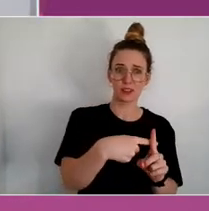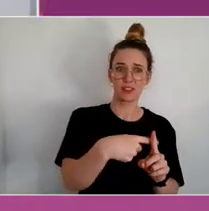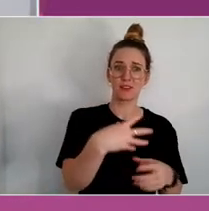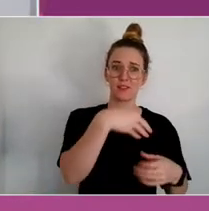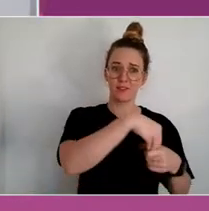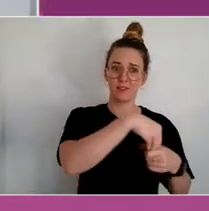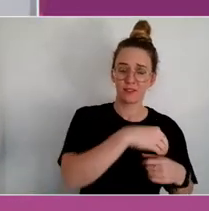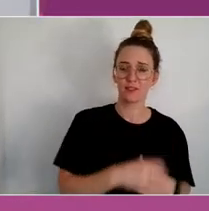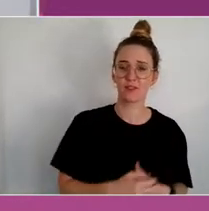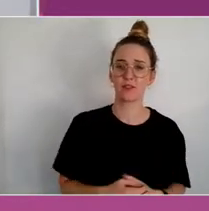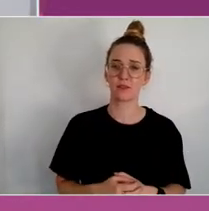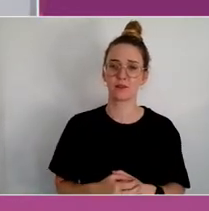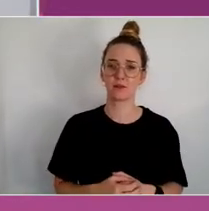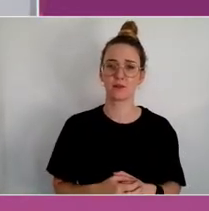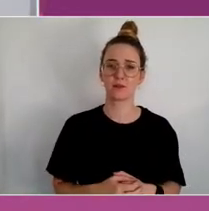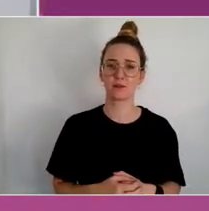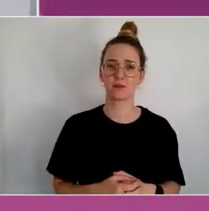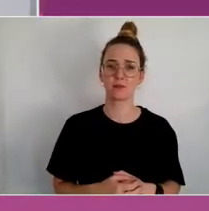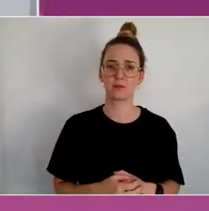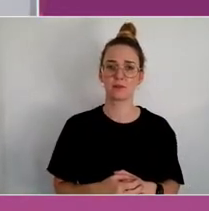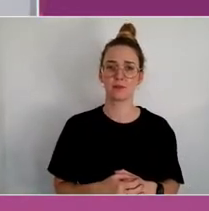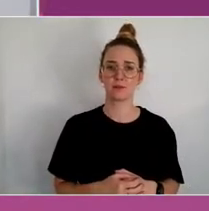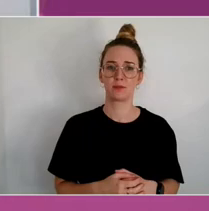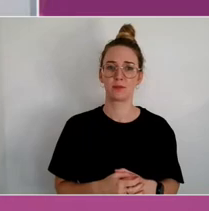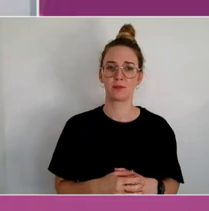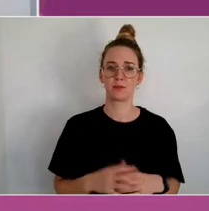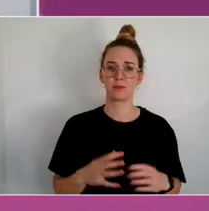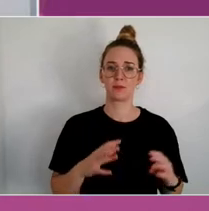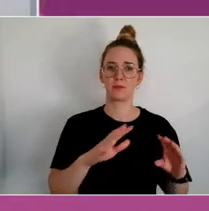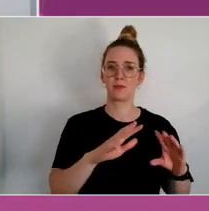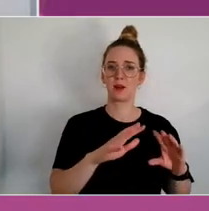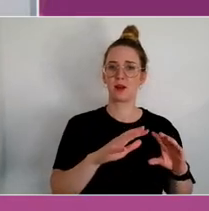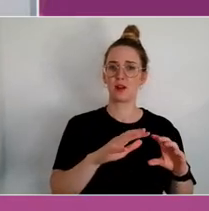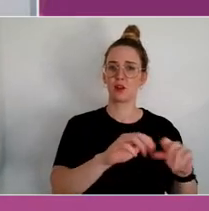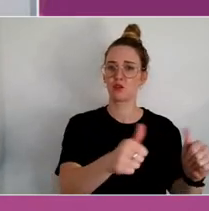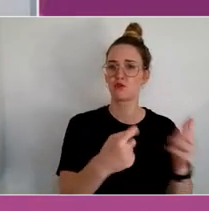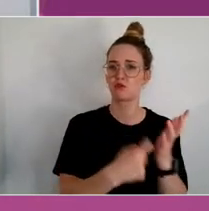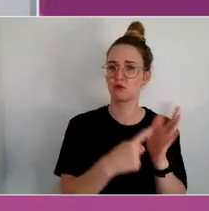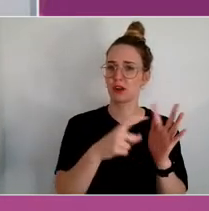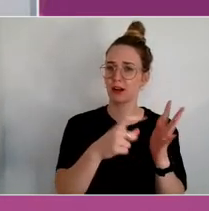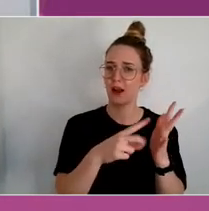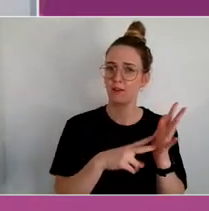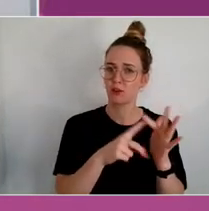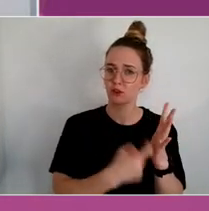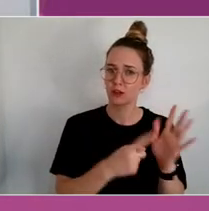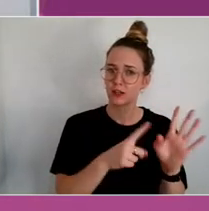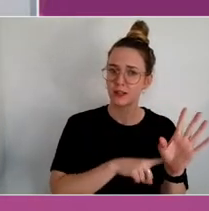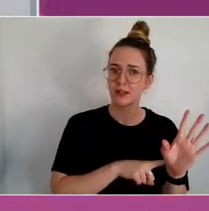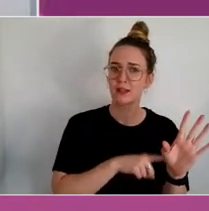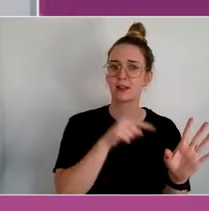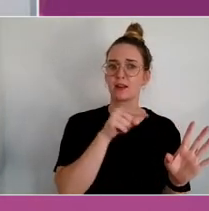On the recovery side, it's fair to say it took a while to get some of the evidence,